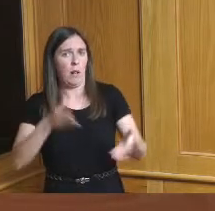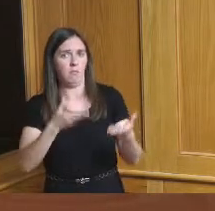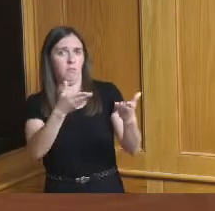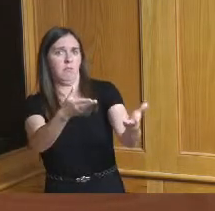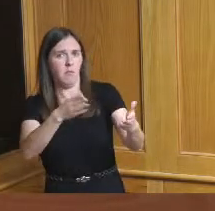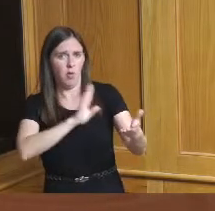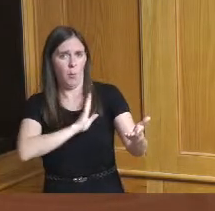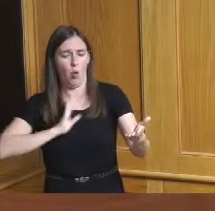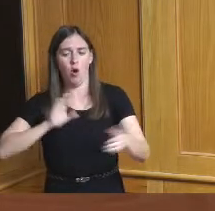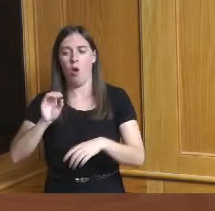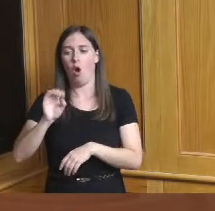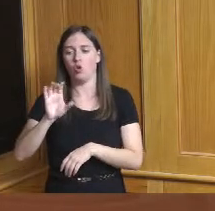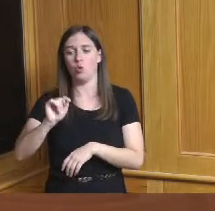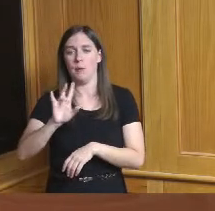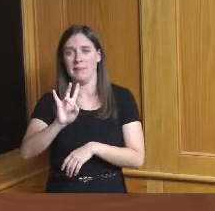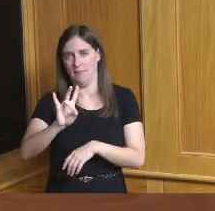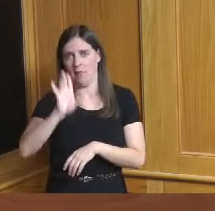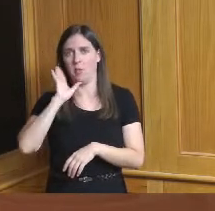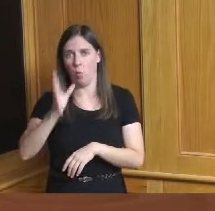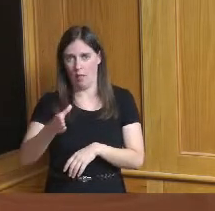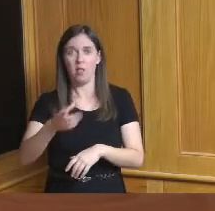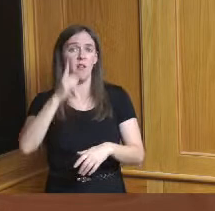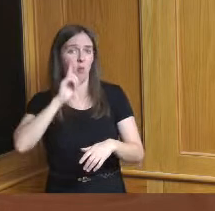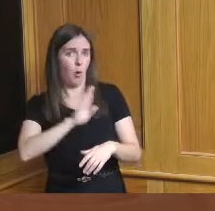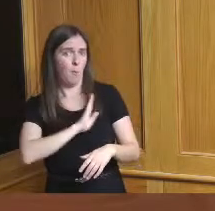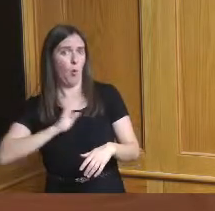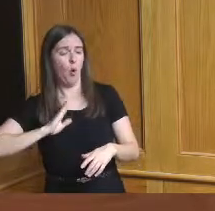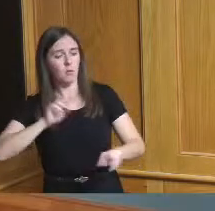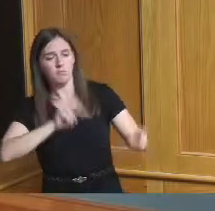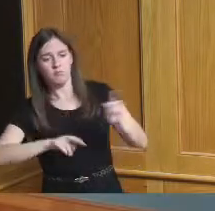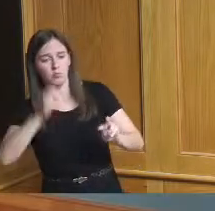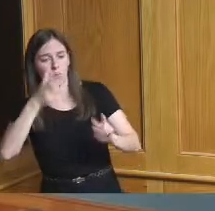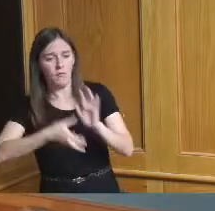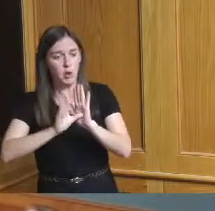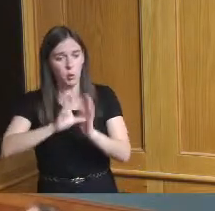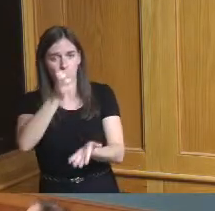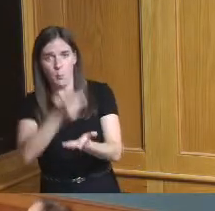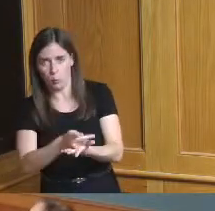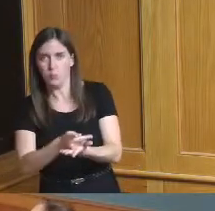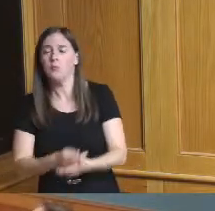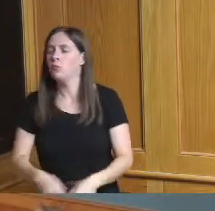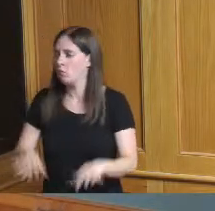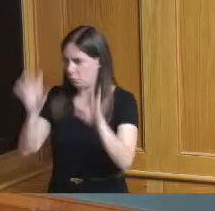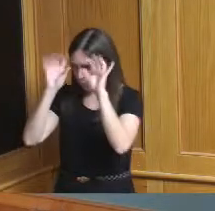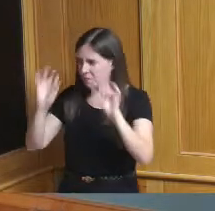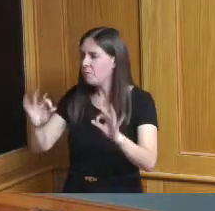to this for approval by the Board okay thank you very much thank you for coming thank you thank you